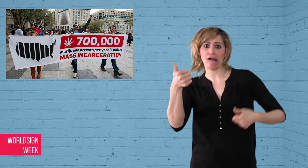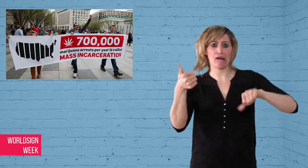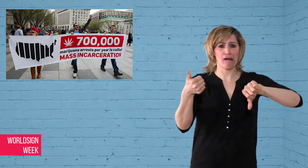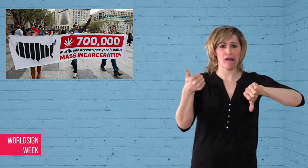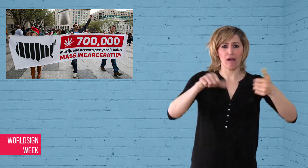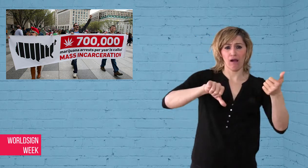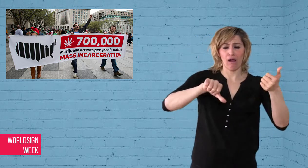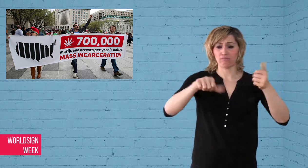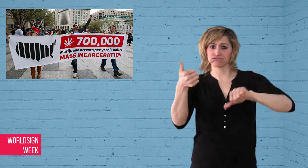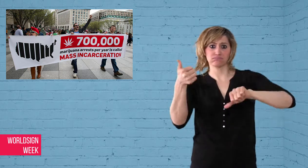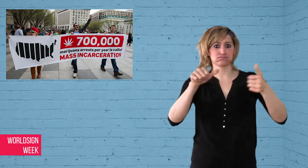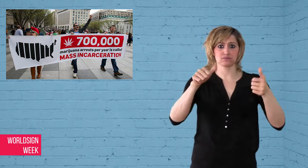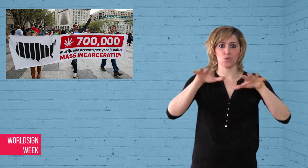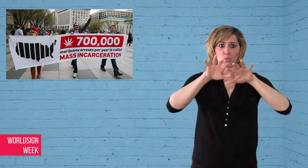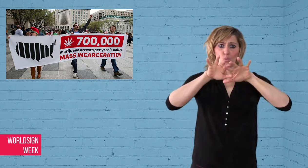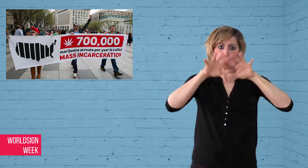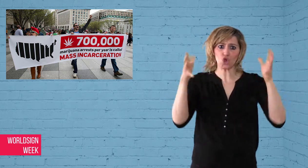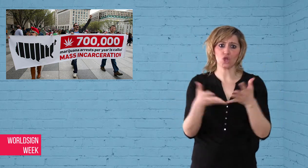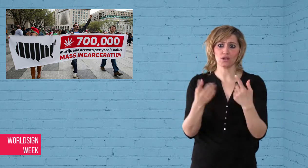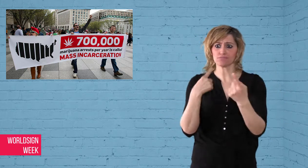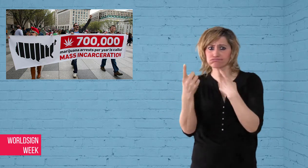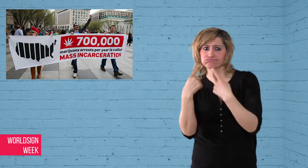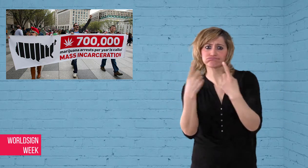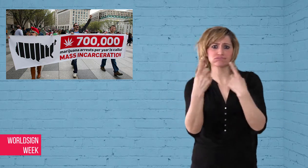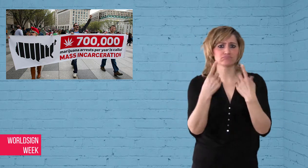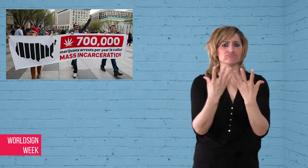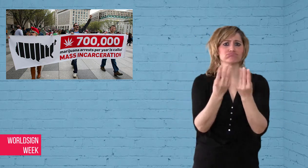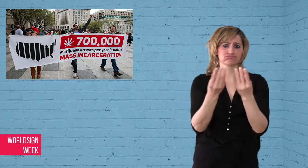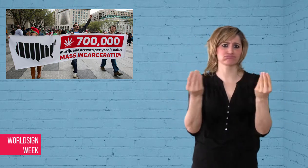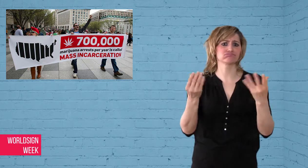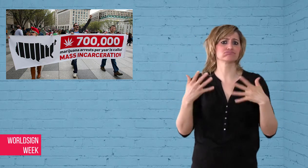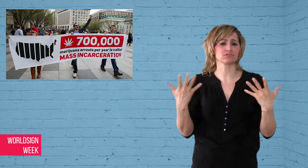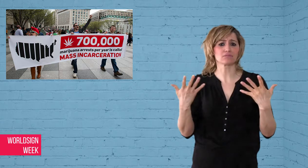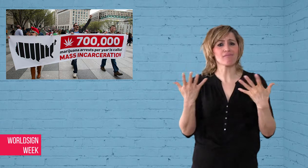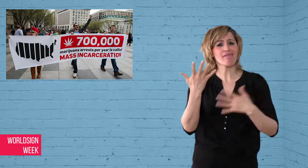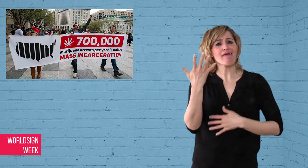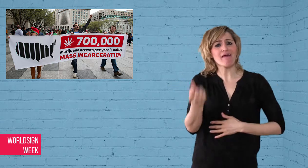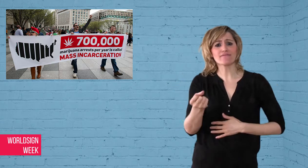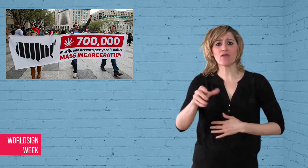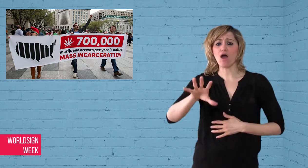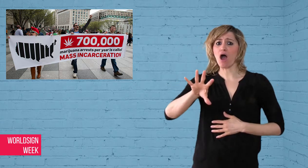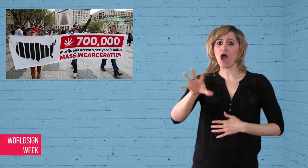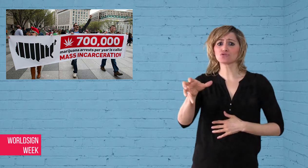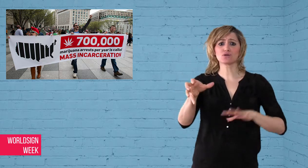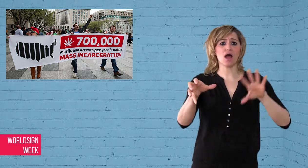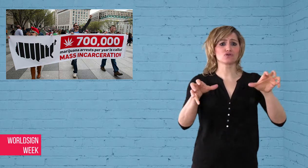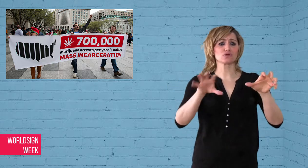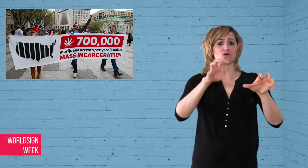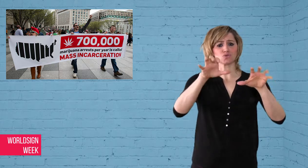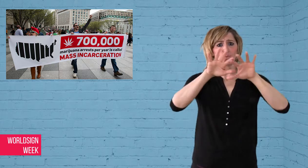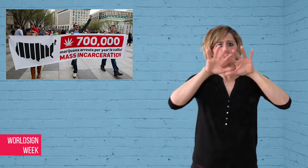hotly debated worldwide and the number